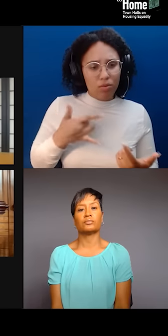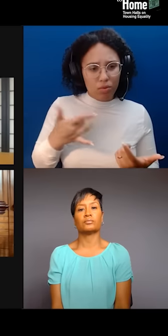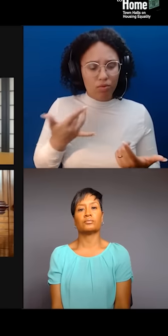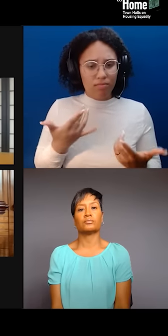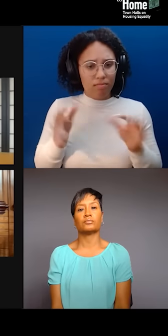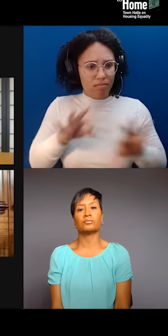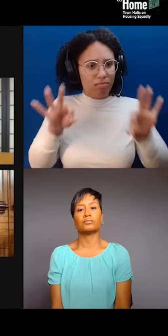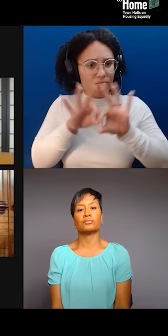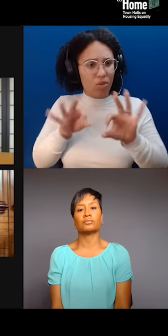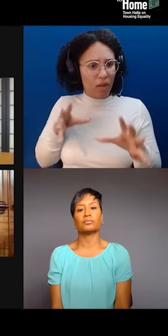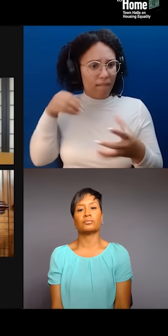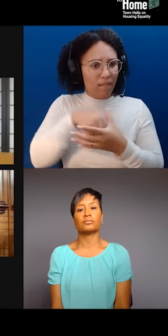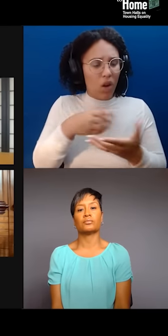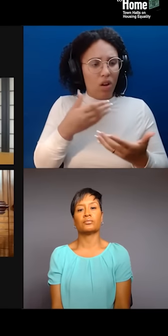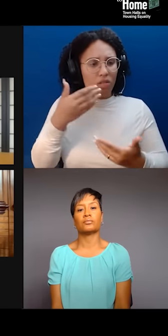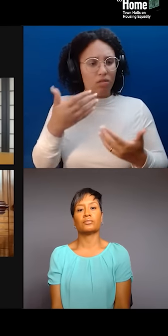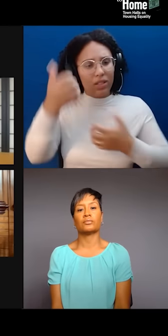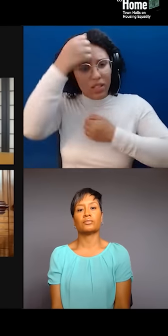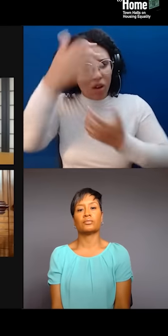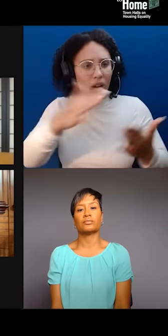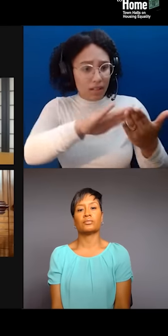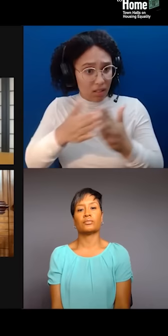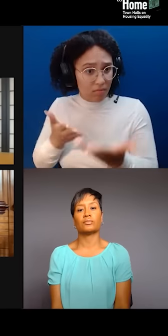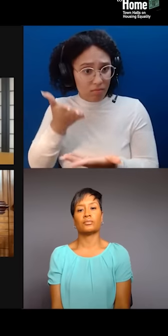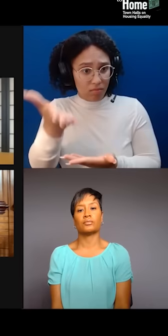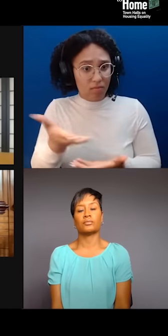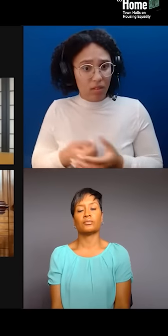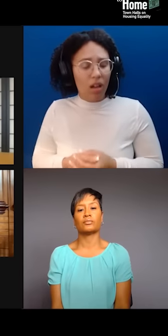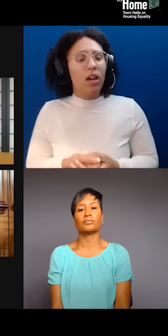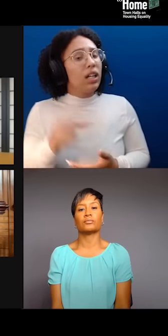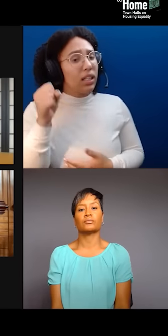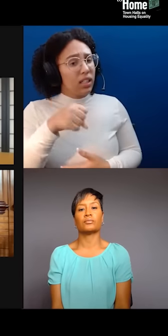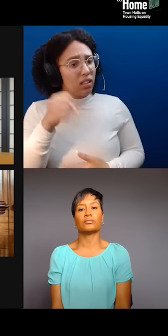Yeah, absolutely. And I'll keep it short. And thank you, Betty, also for acknowledging, you know,